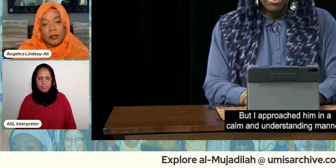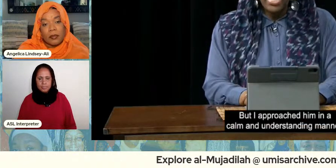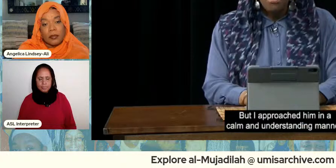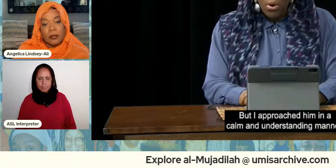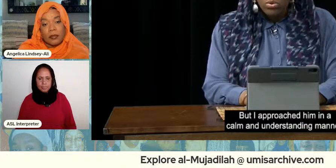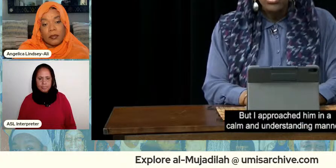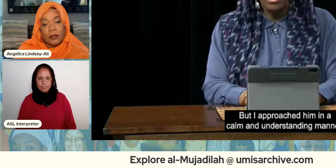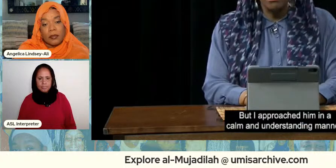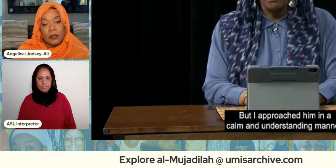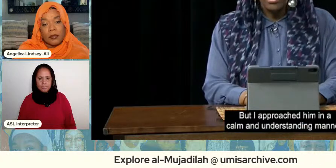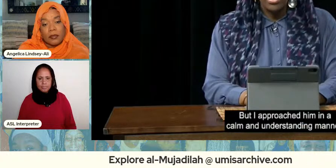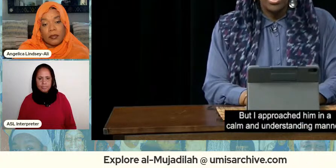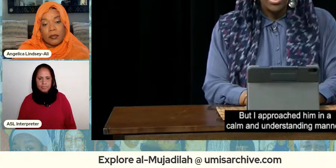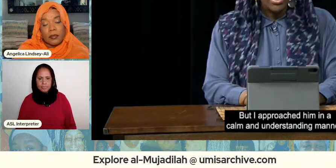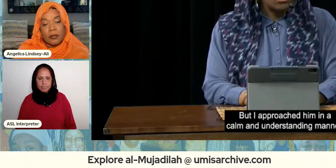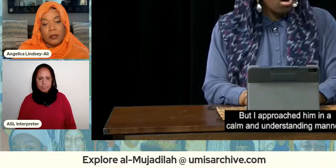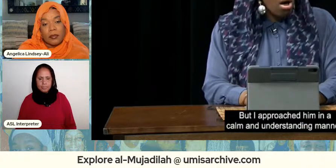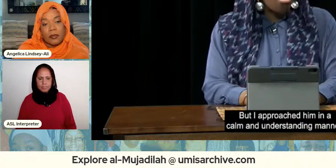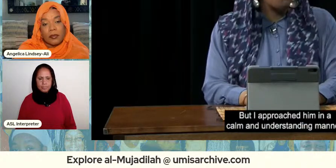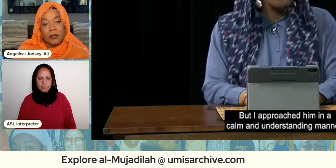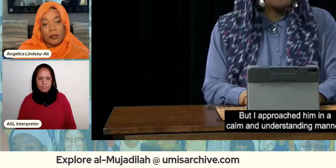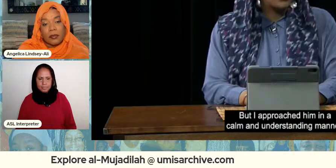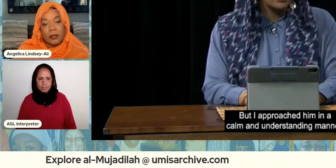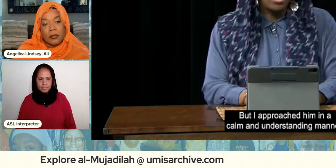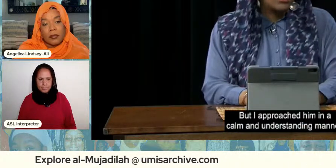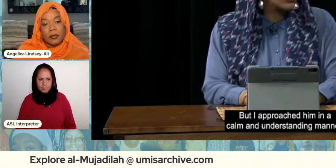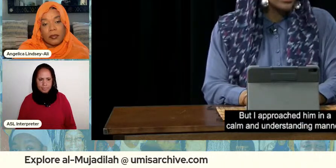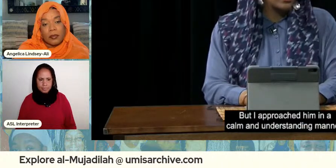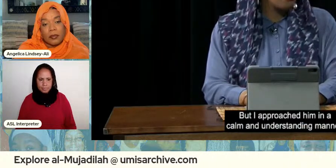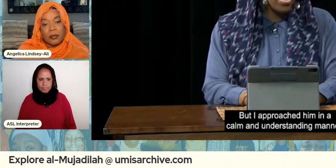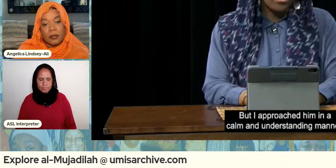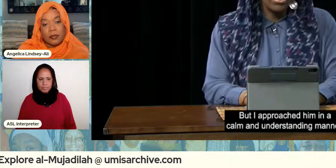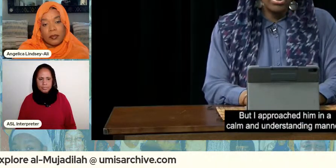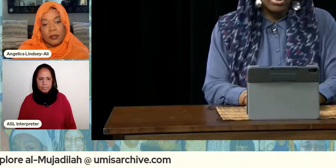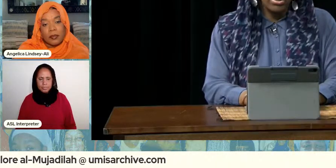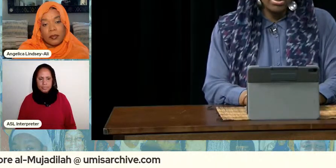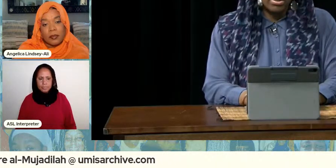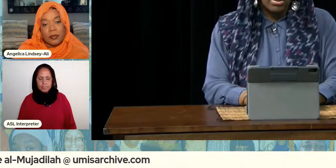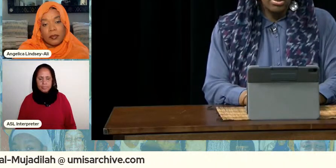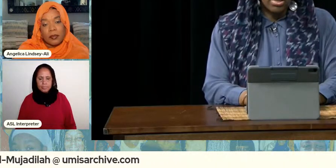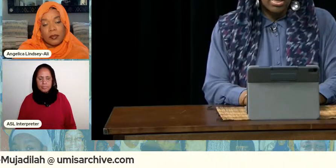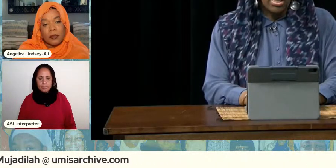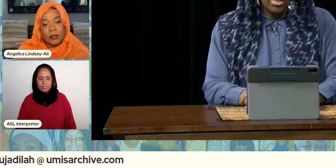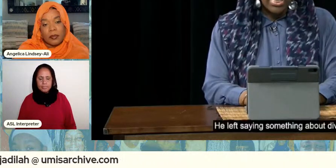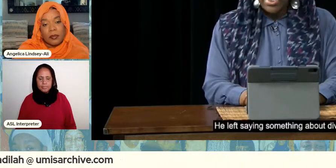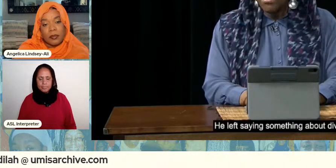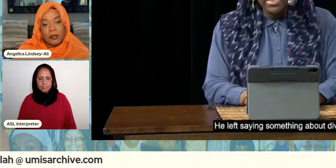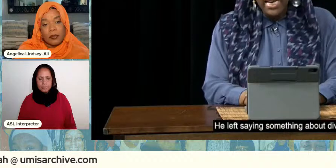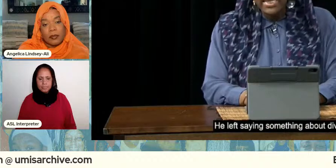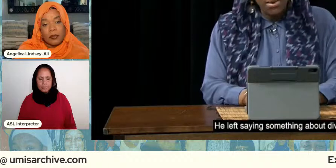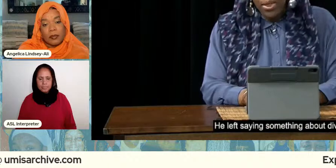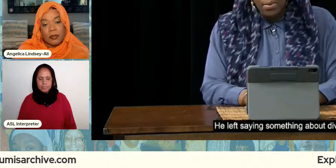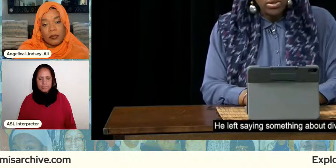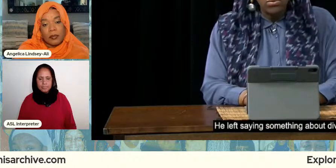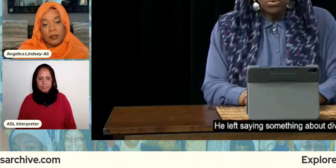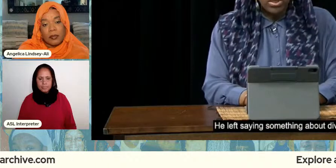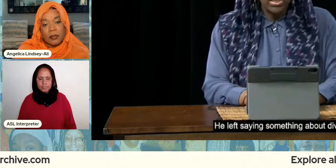but i approached him in a calm and understanding manner he left saying something about divorce